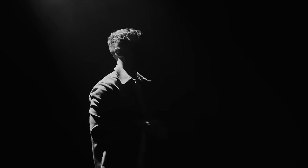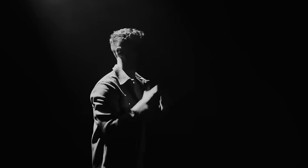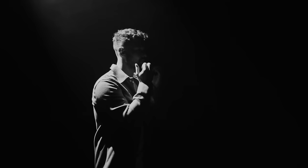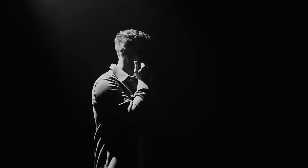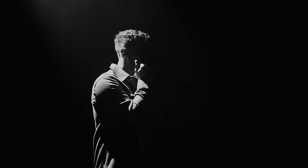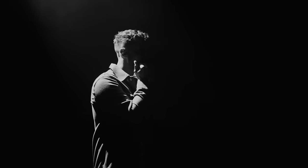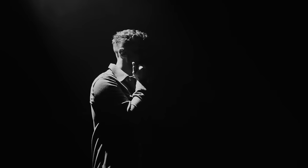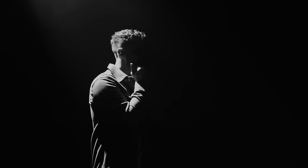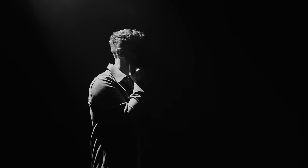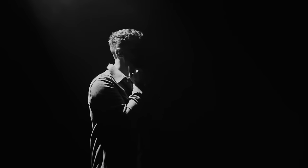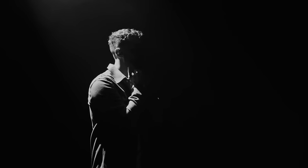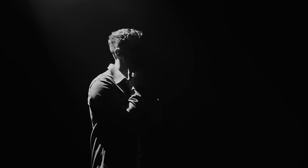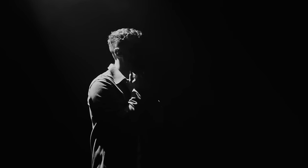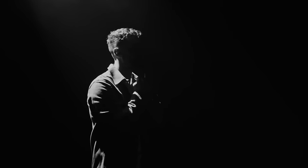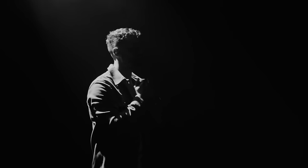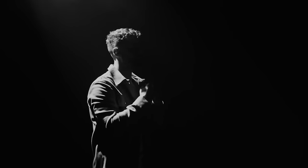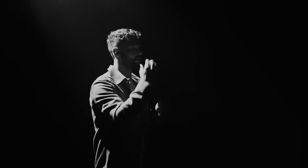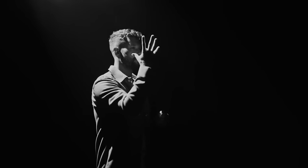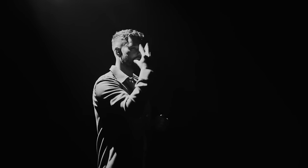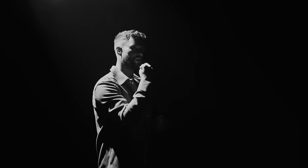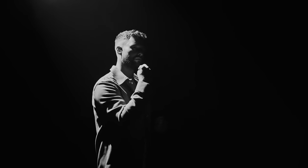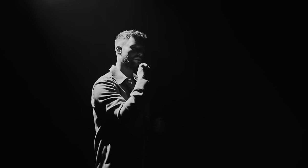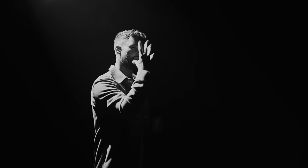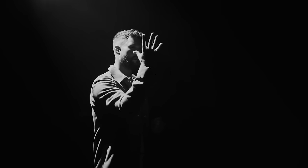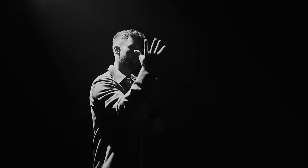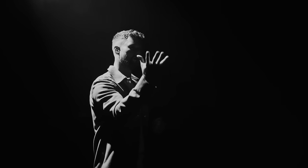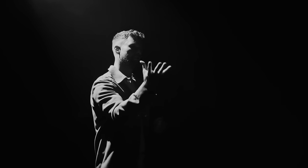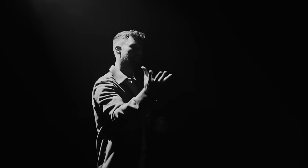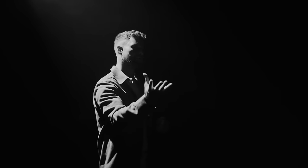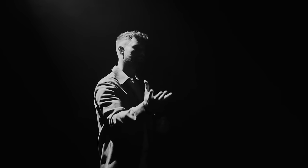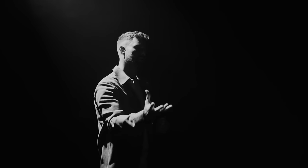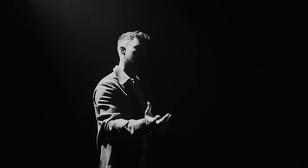IT’S BIBLICAL